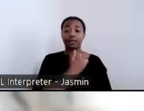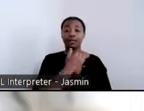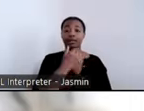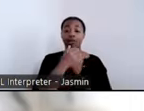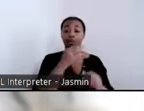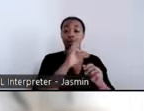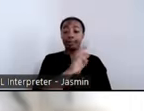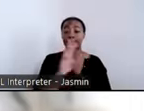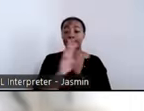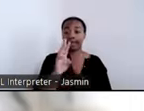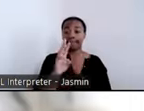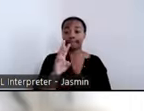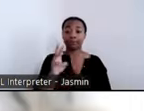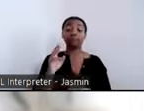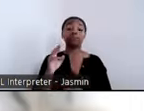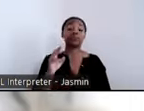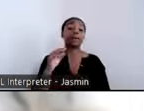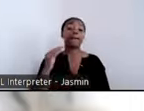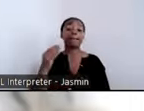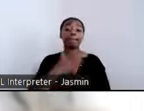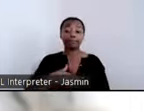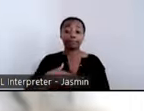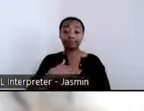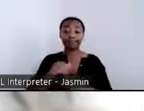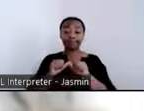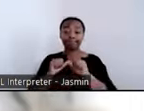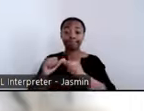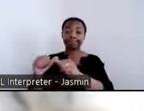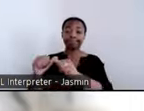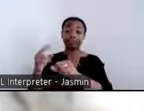the website, which staff provided in the chat.